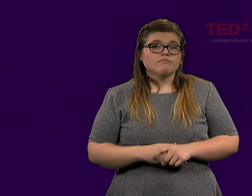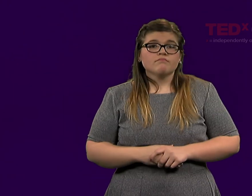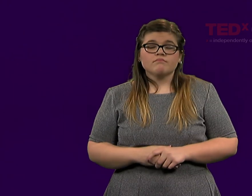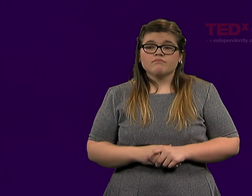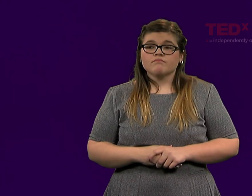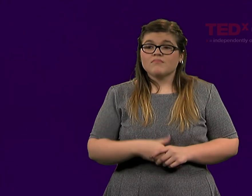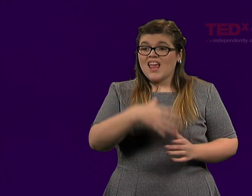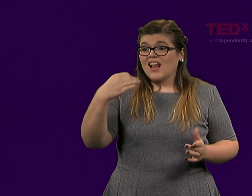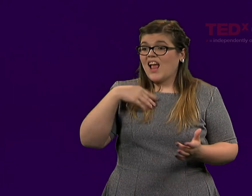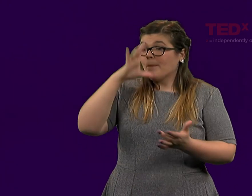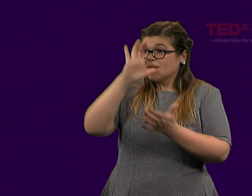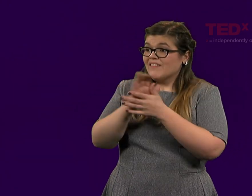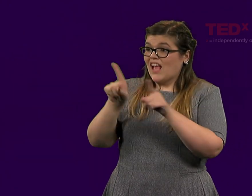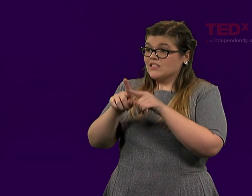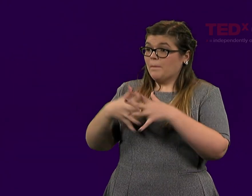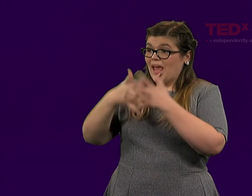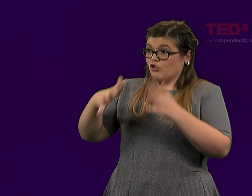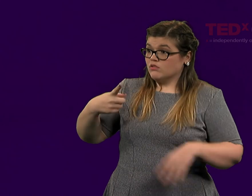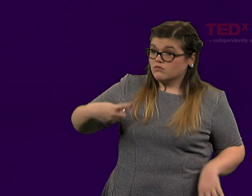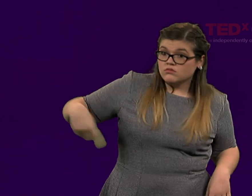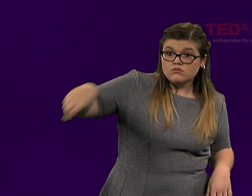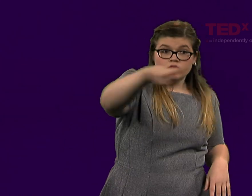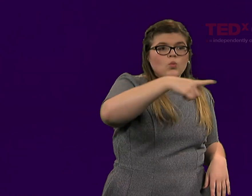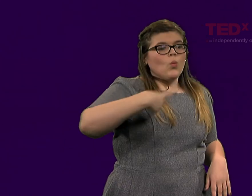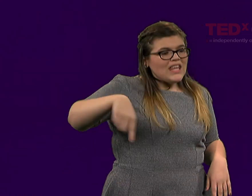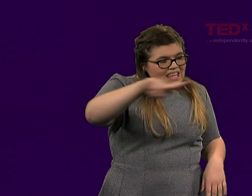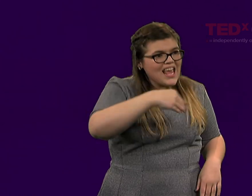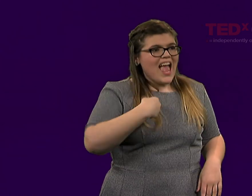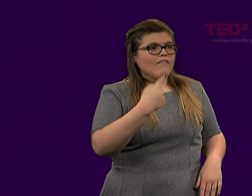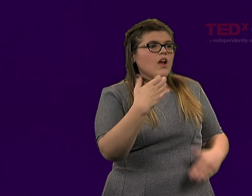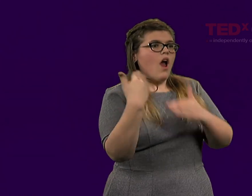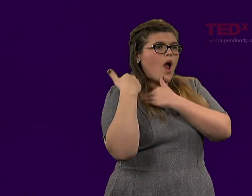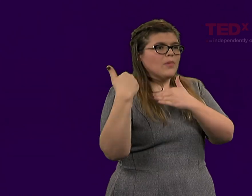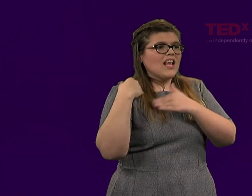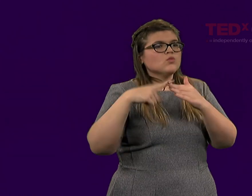And I believe we as Americans have in fact an obligation to start this discussion.